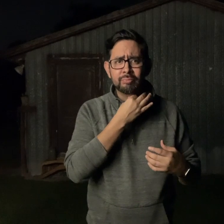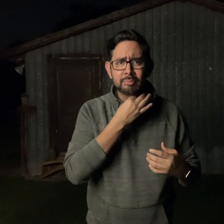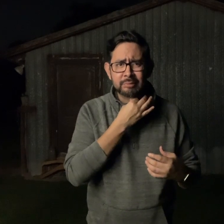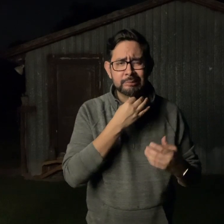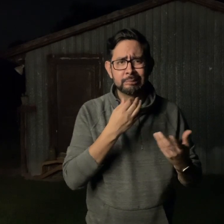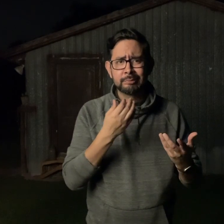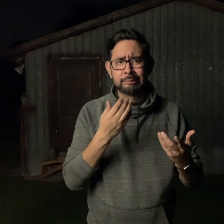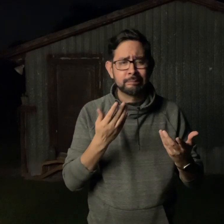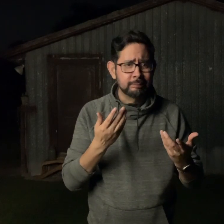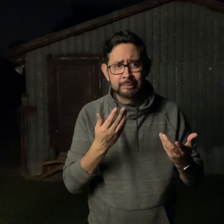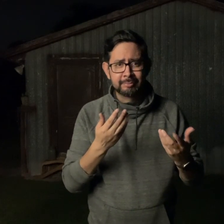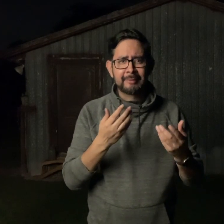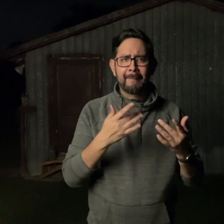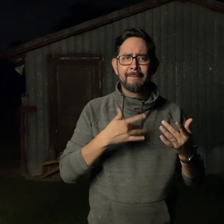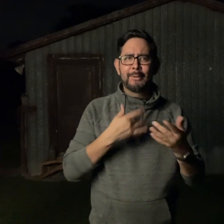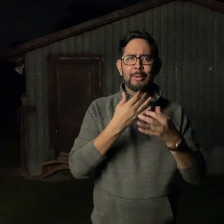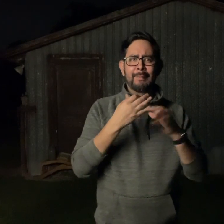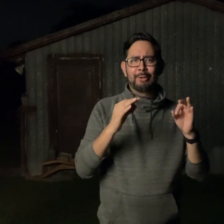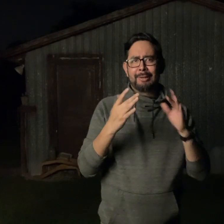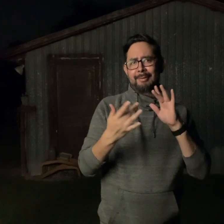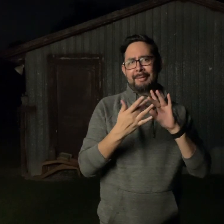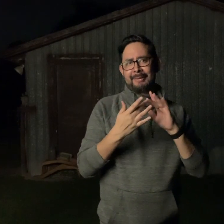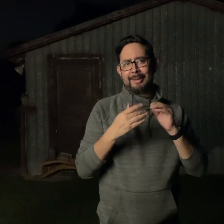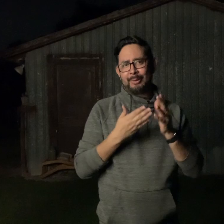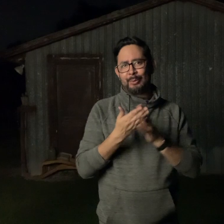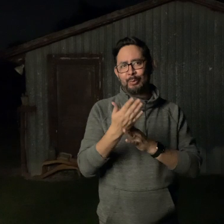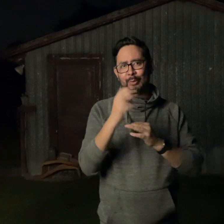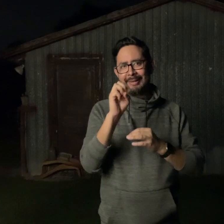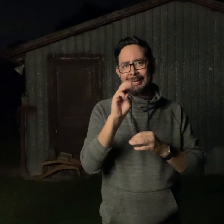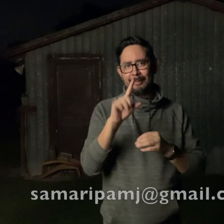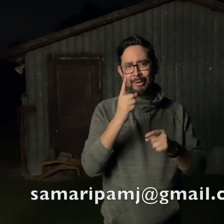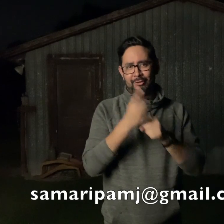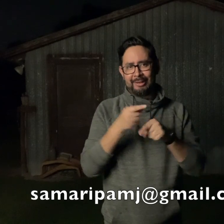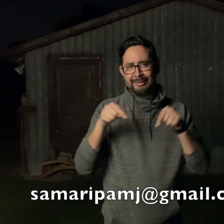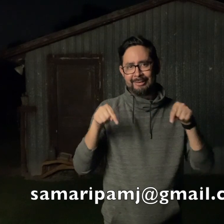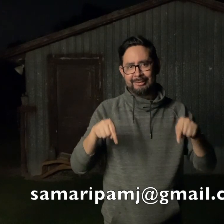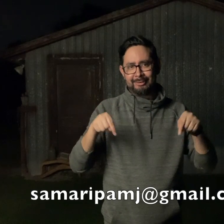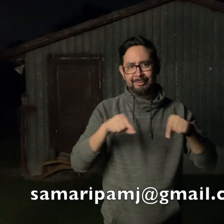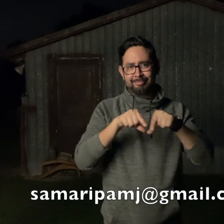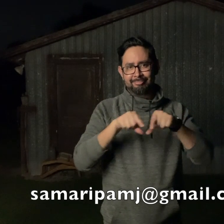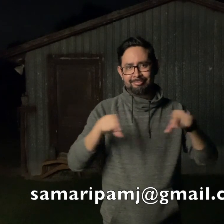concerns, if you're curious about something, Feel free to contact me through my email which is